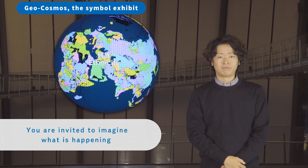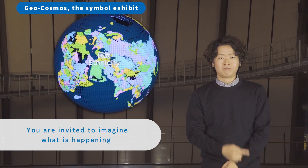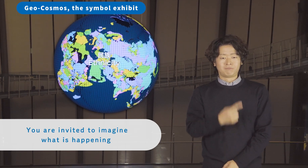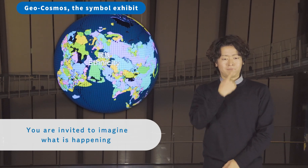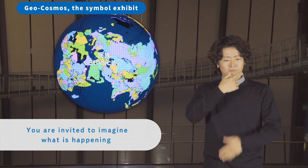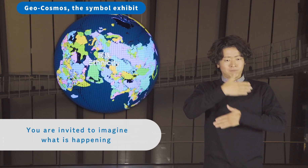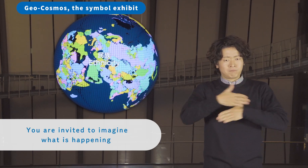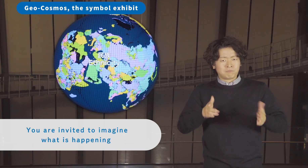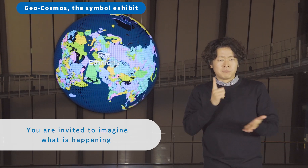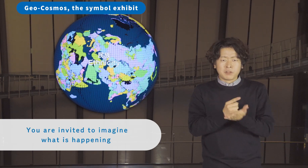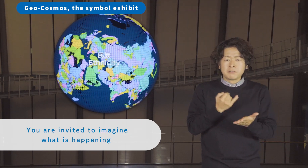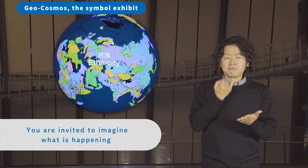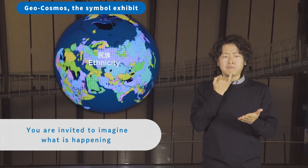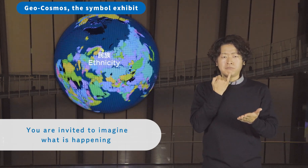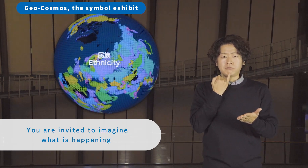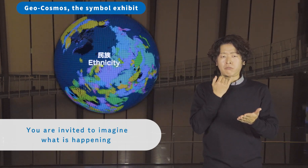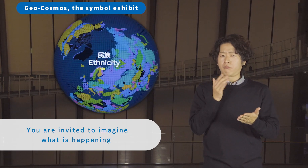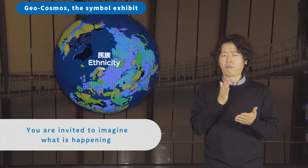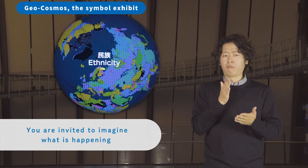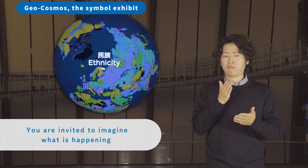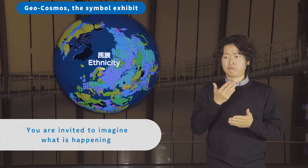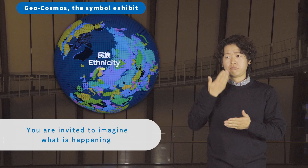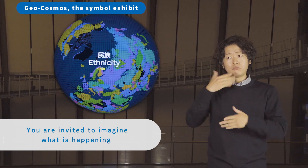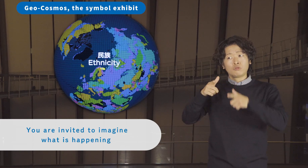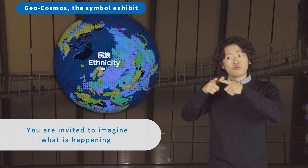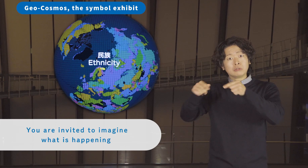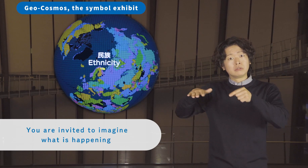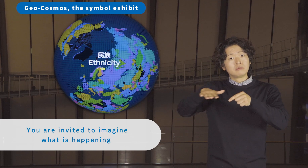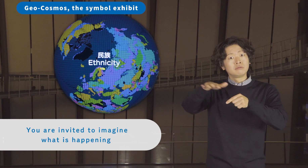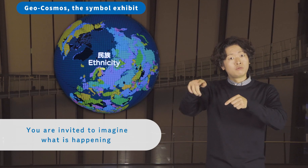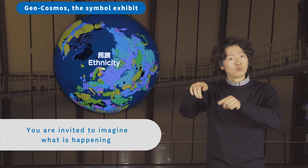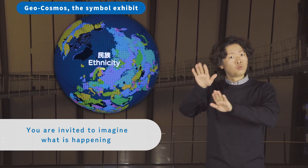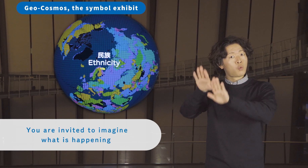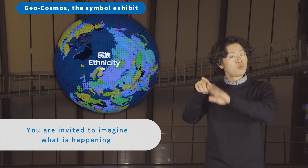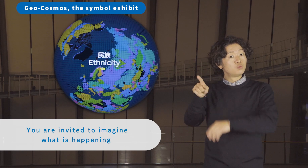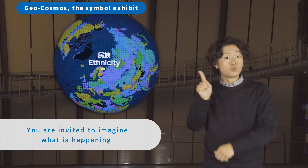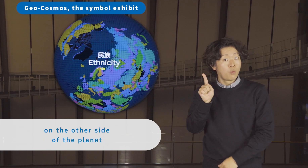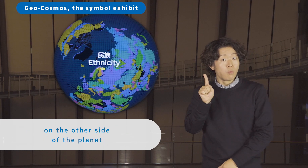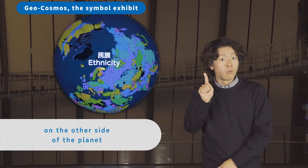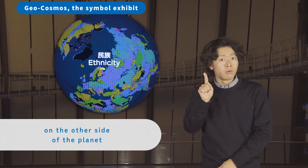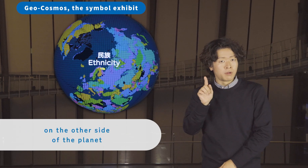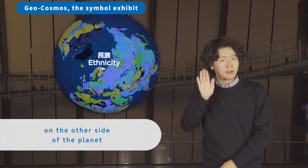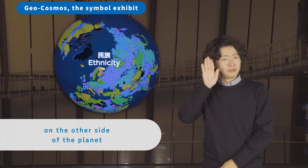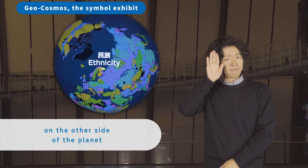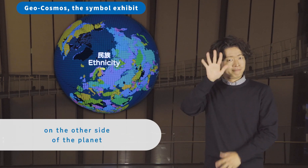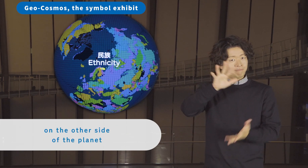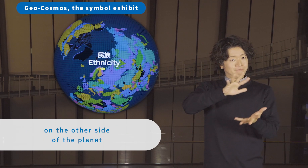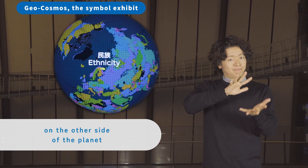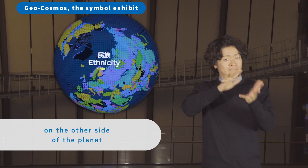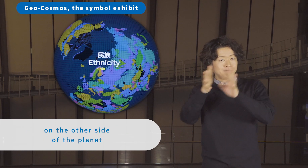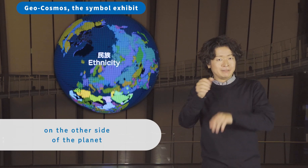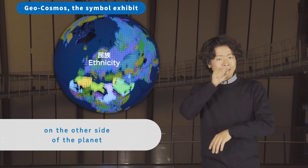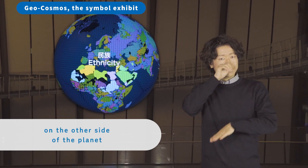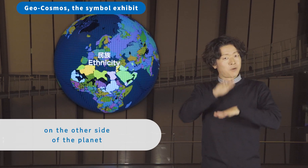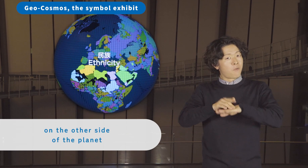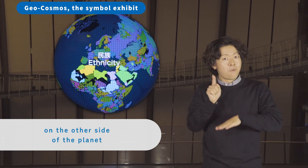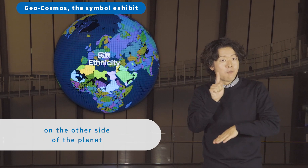You are invited to imagine what is happening on the other side of the planet